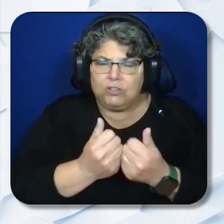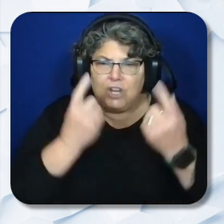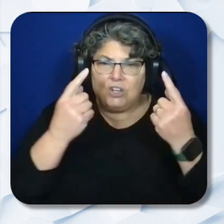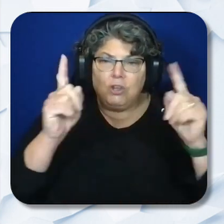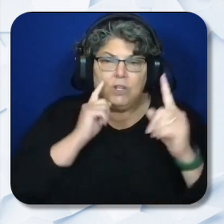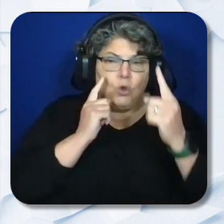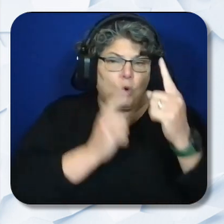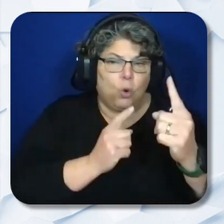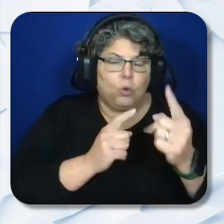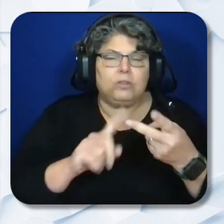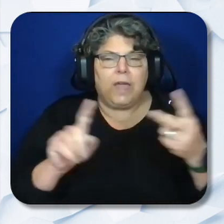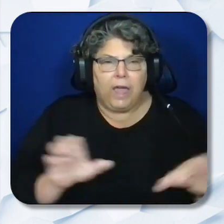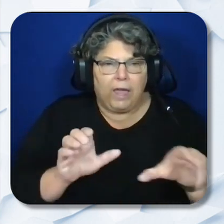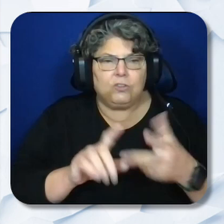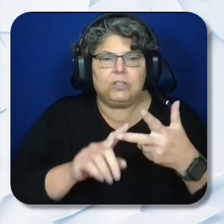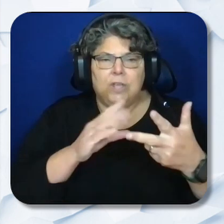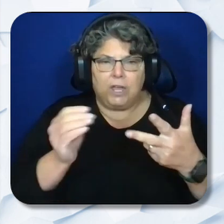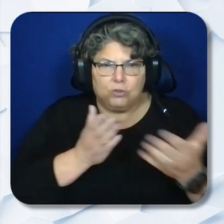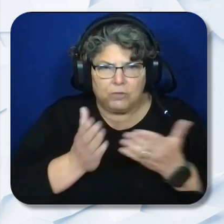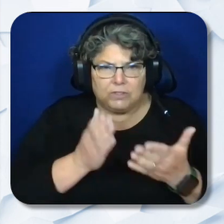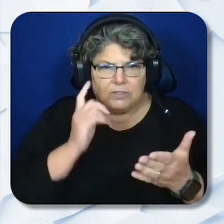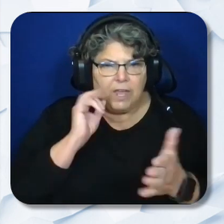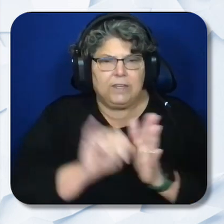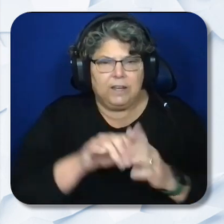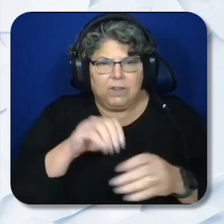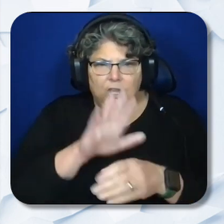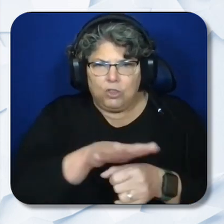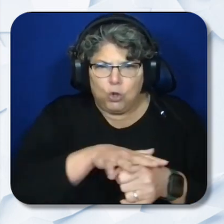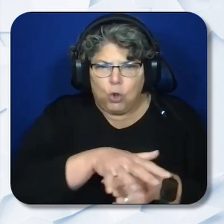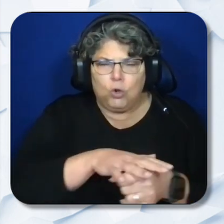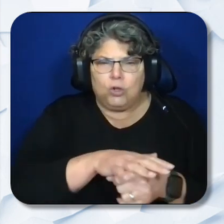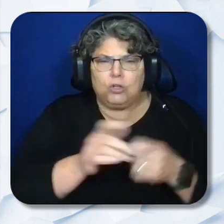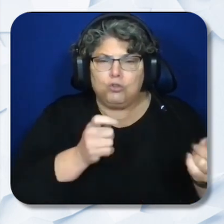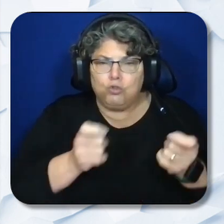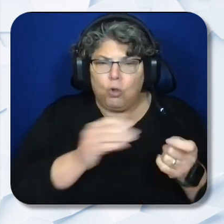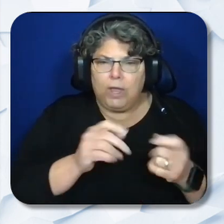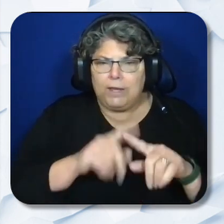the goals, actions, and services identified in their local control and accountability plans.